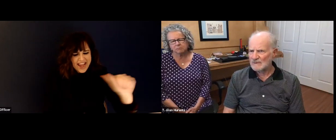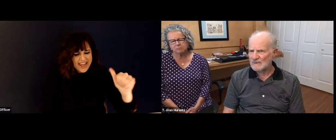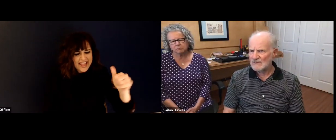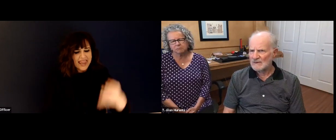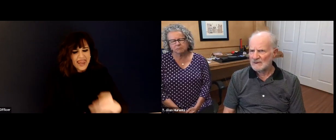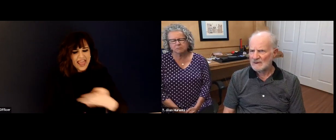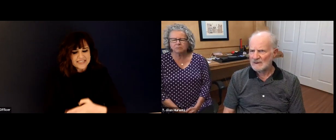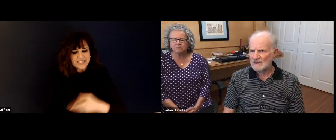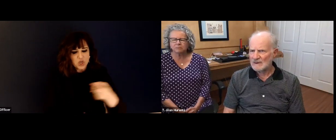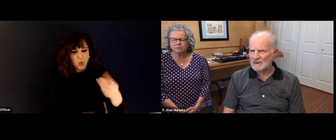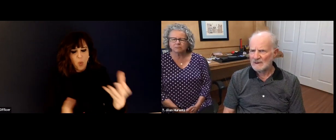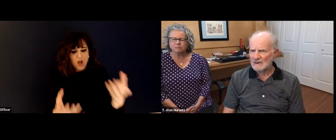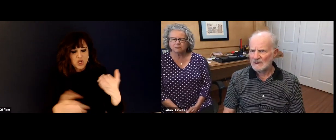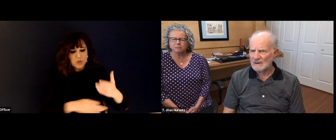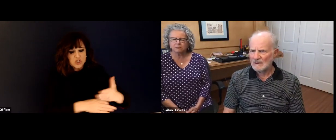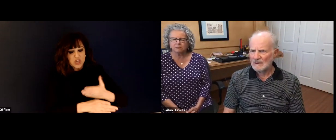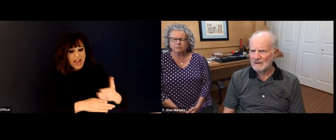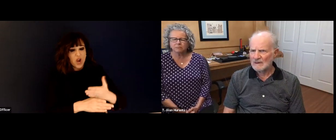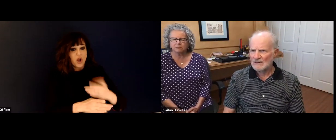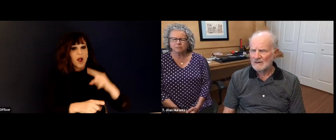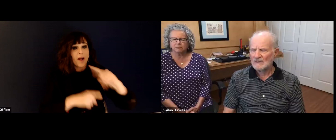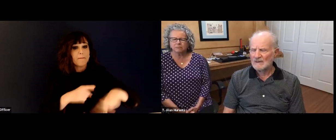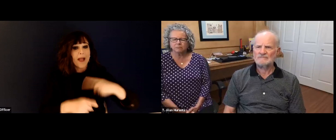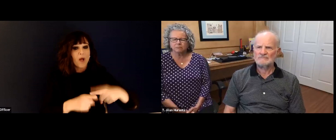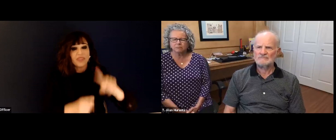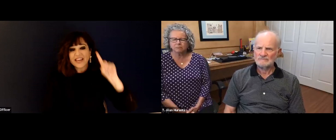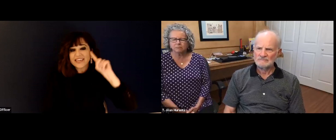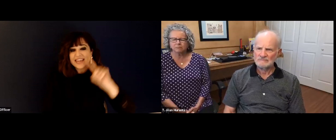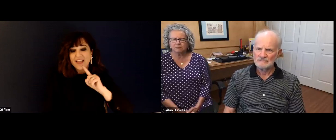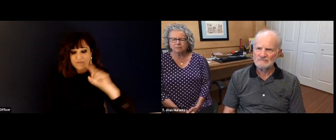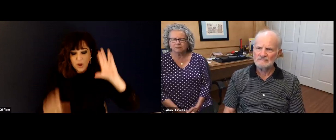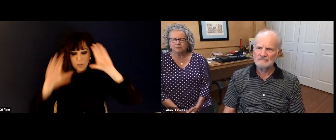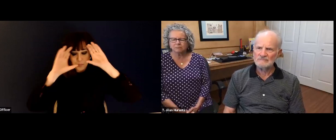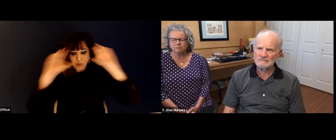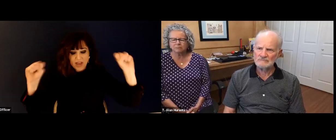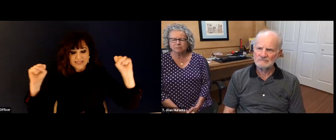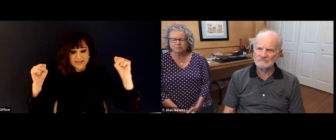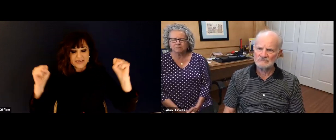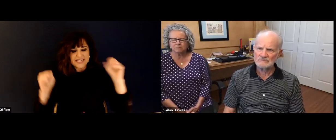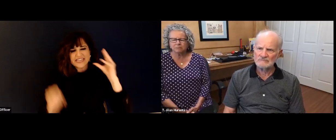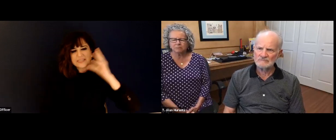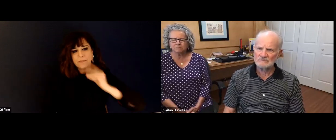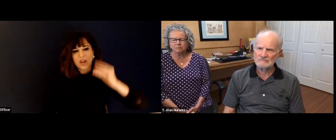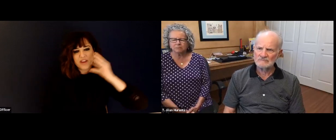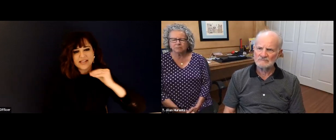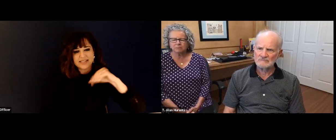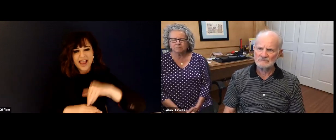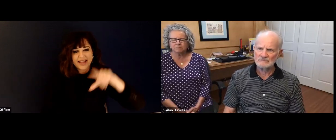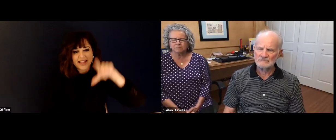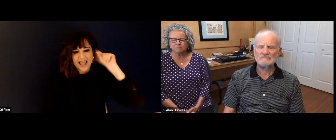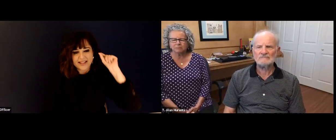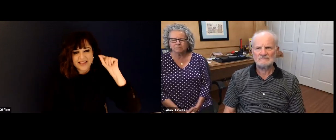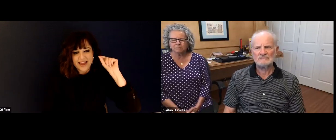know the book is about your life. But was there any lesson